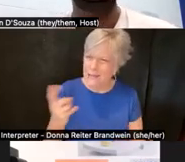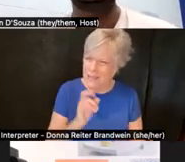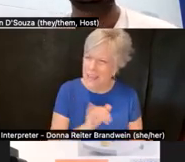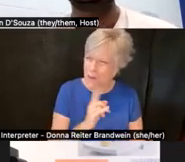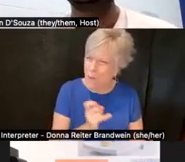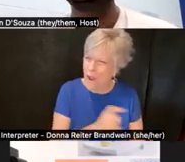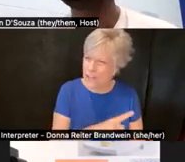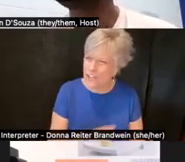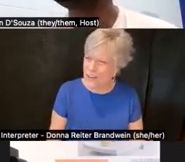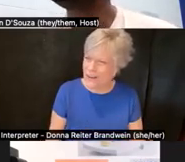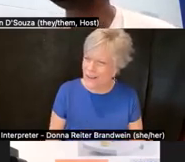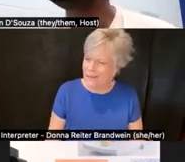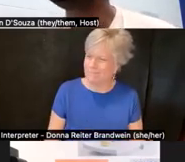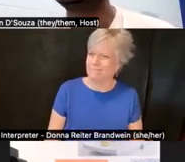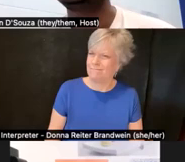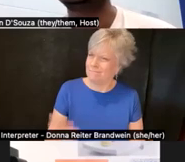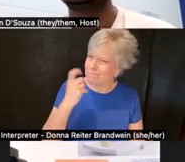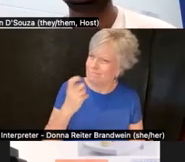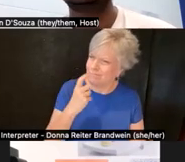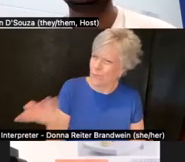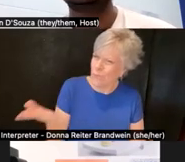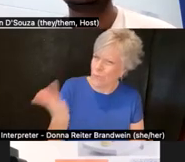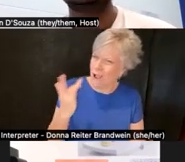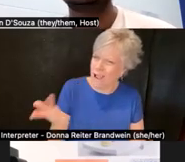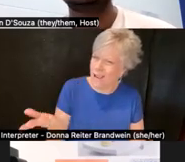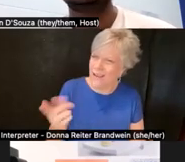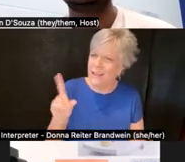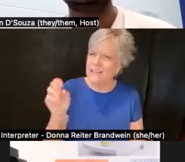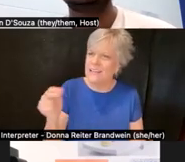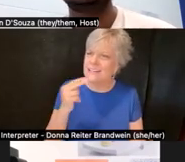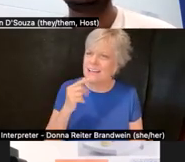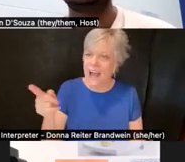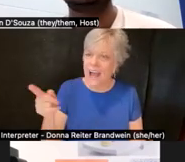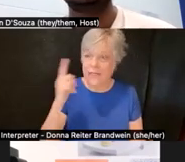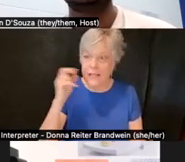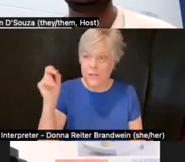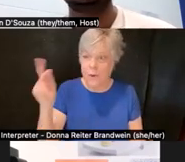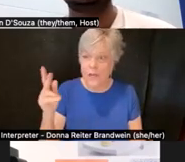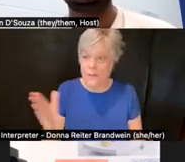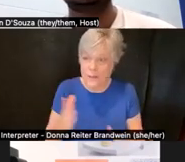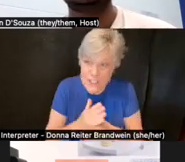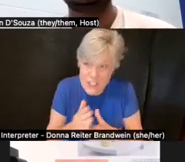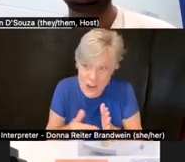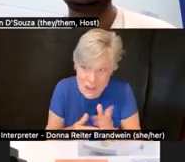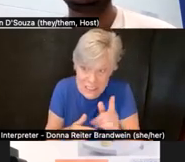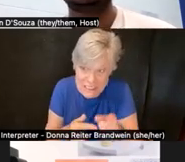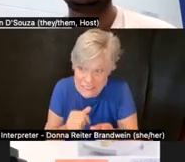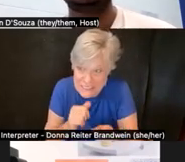And so Dean said, I think it's okay to publicly share this, and if it's not, it's too late, I'm going to do it.